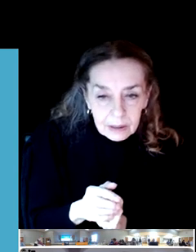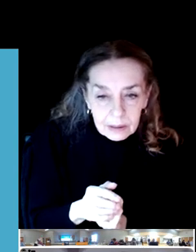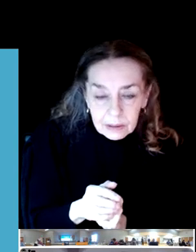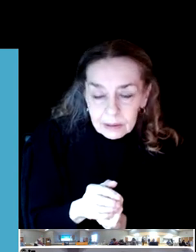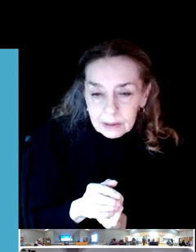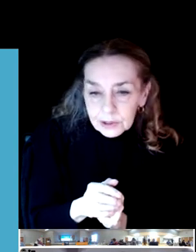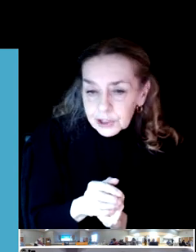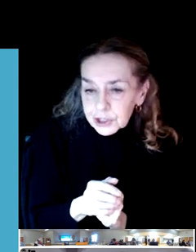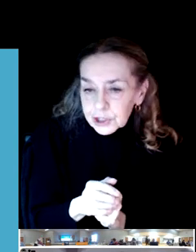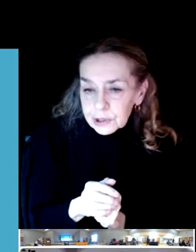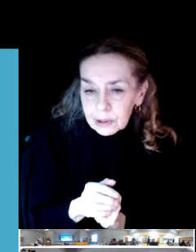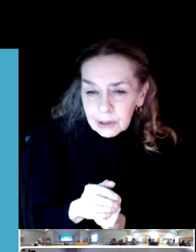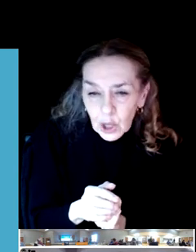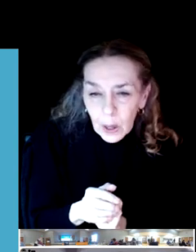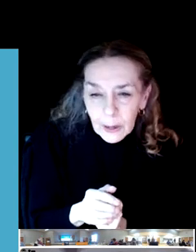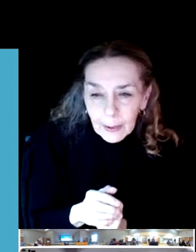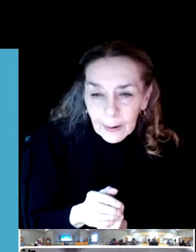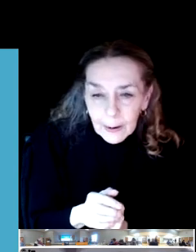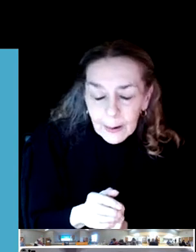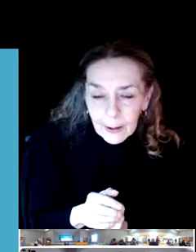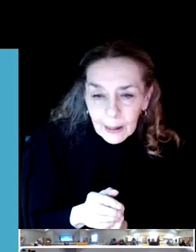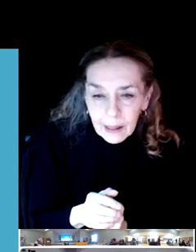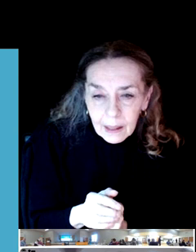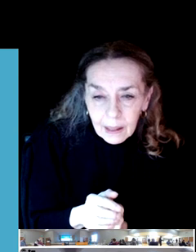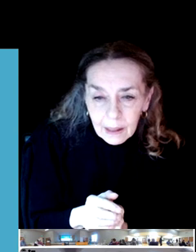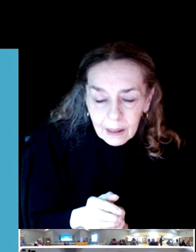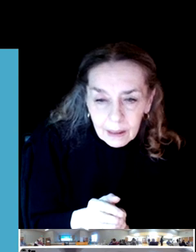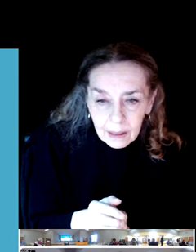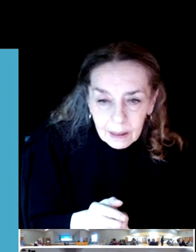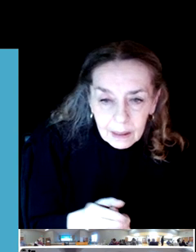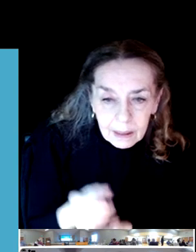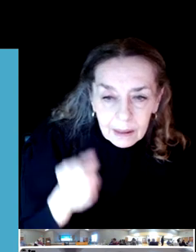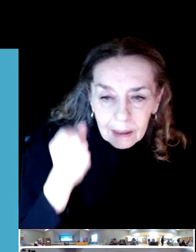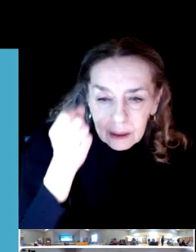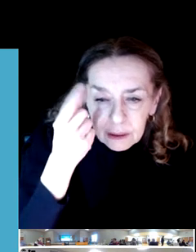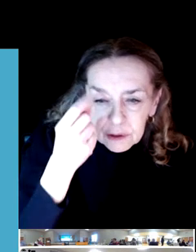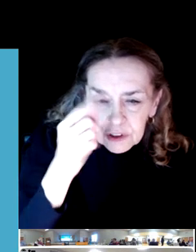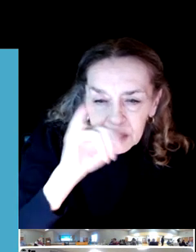one? And I think this is a good question for you Jeff?